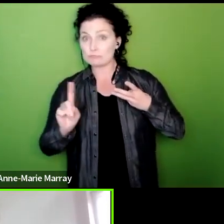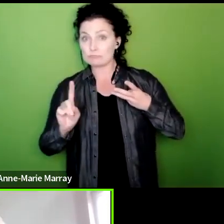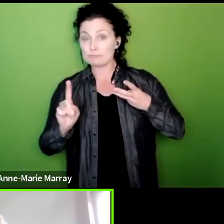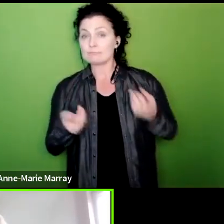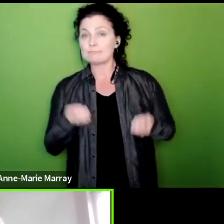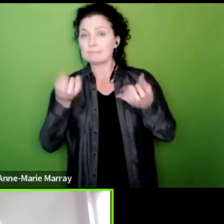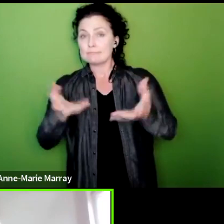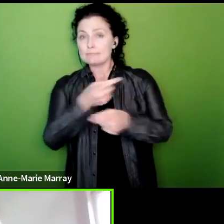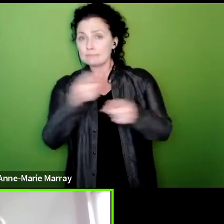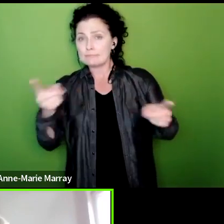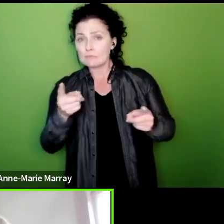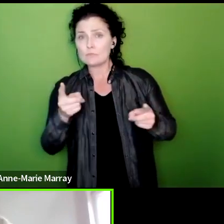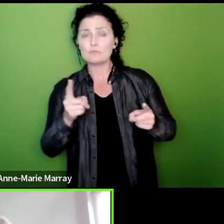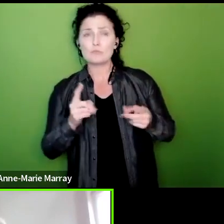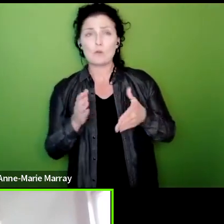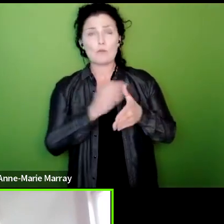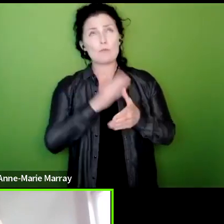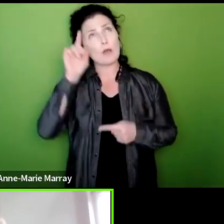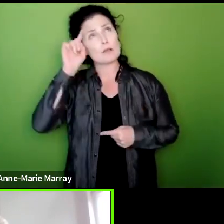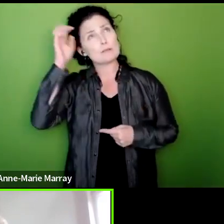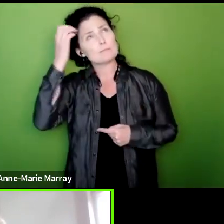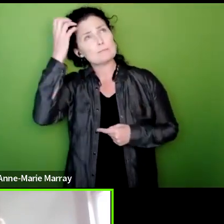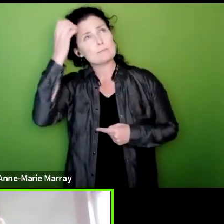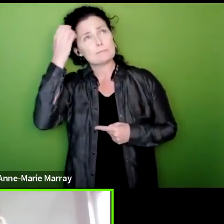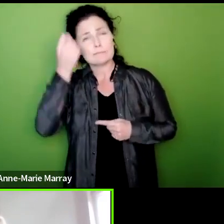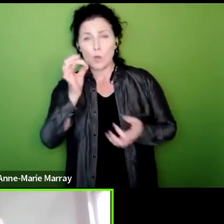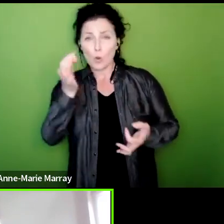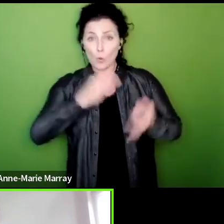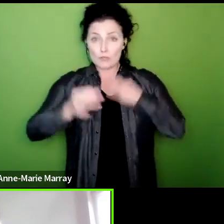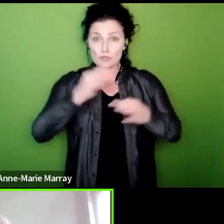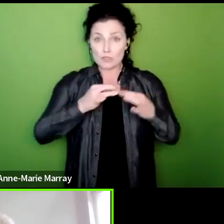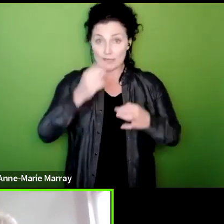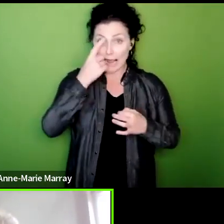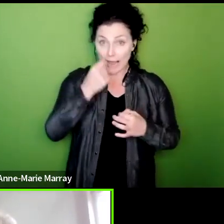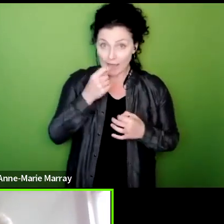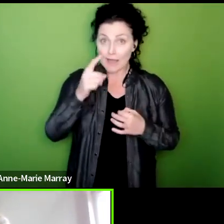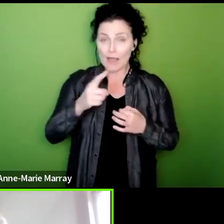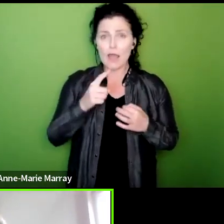to raise any questions but to reassure people that we will be doing more of these events and there'll